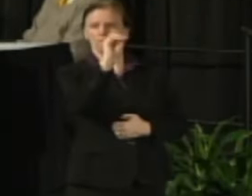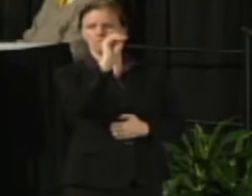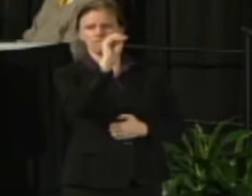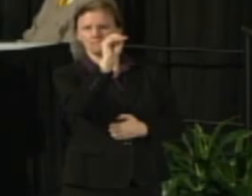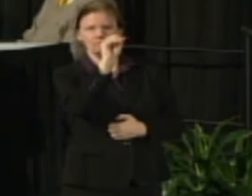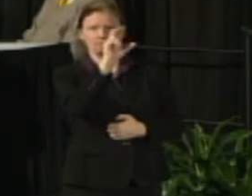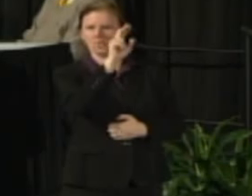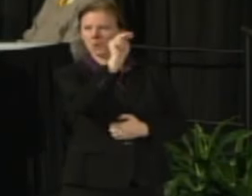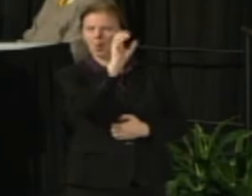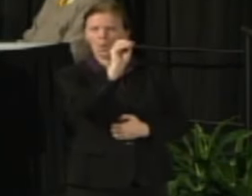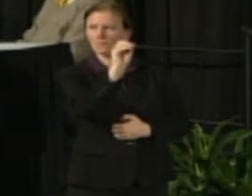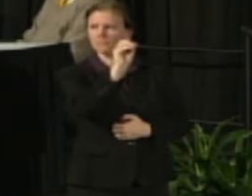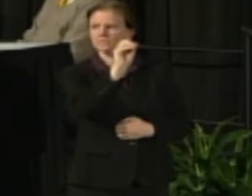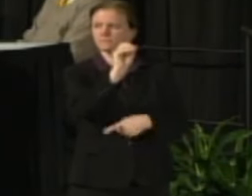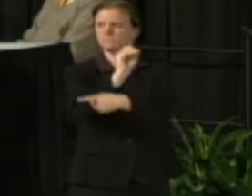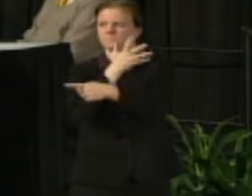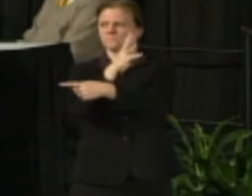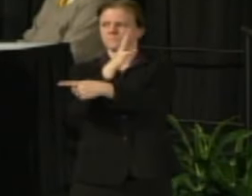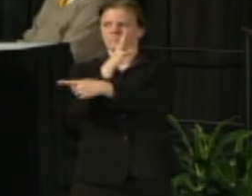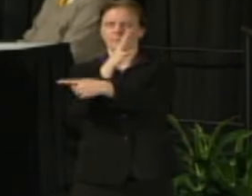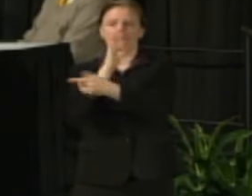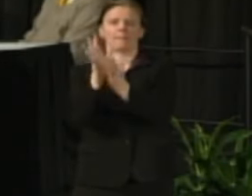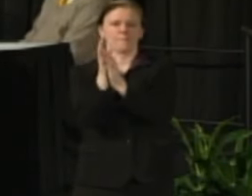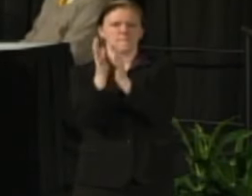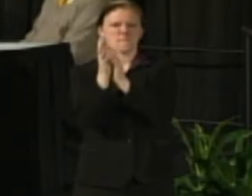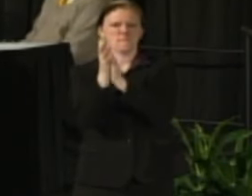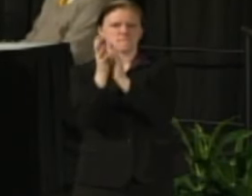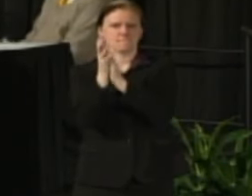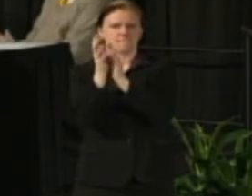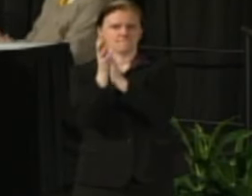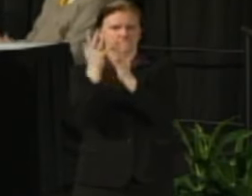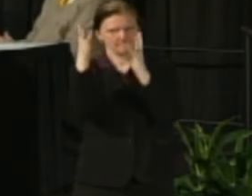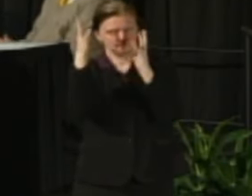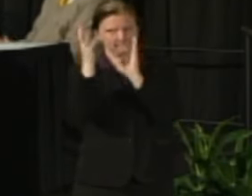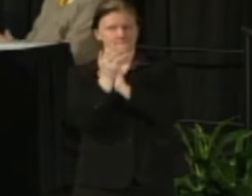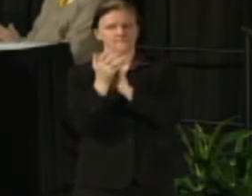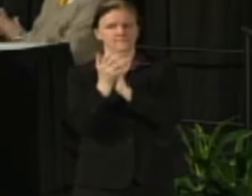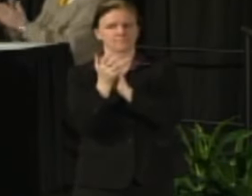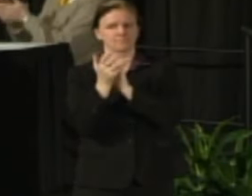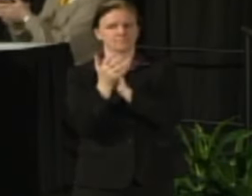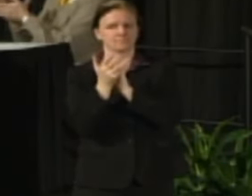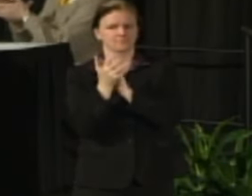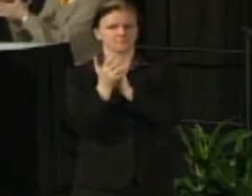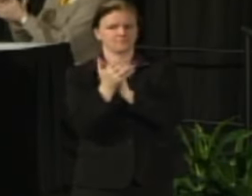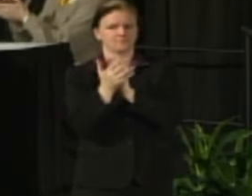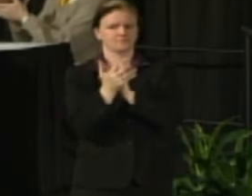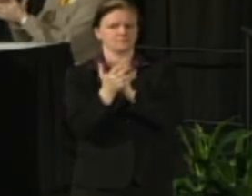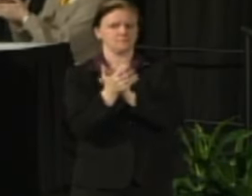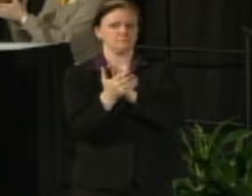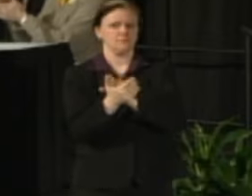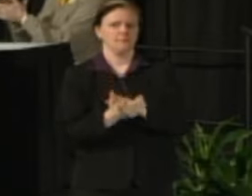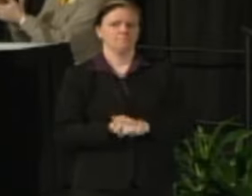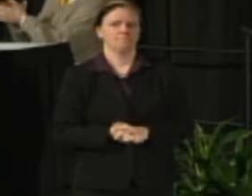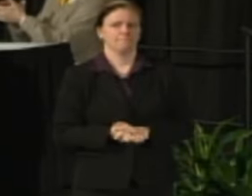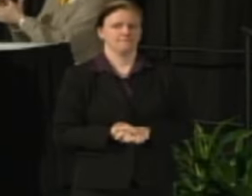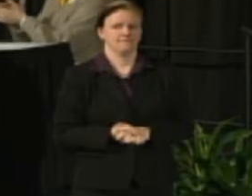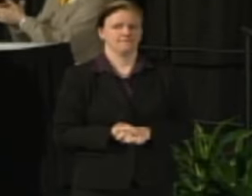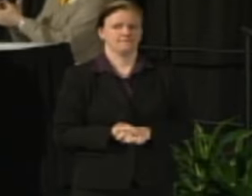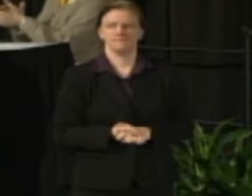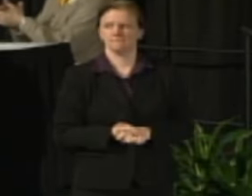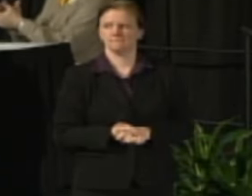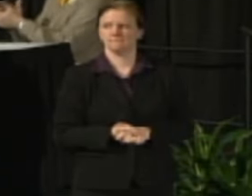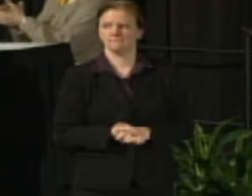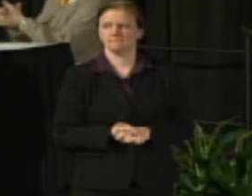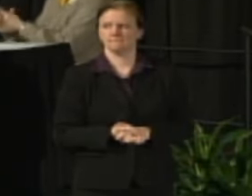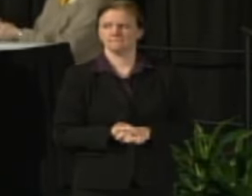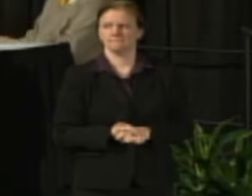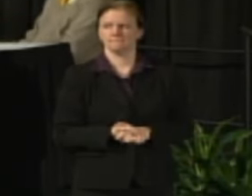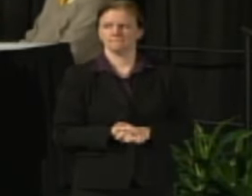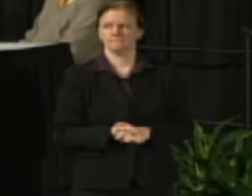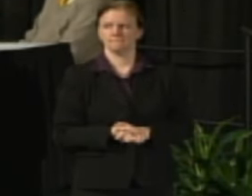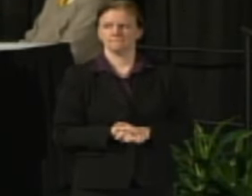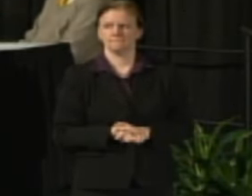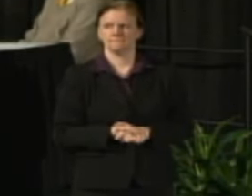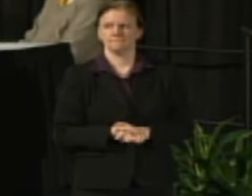I believe and have believed thank you.